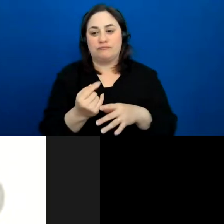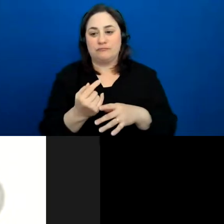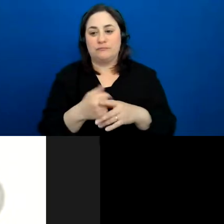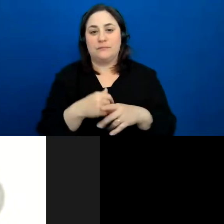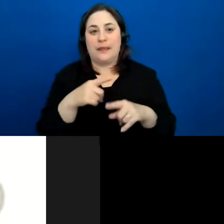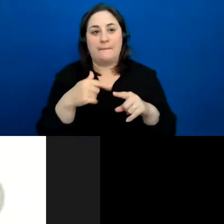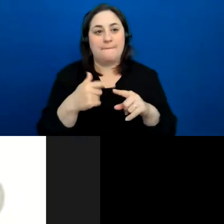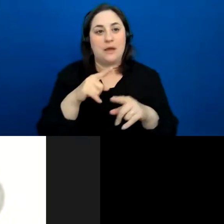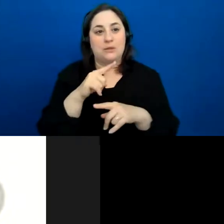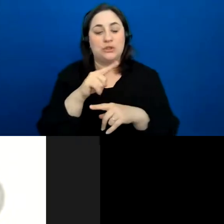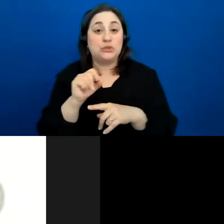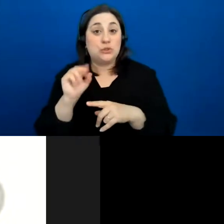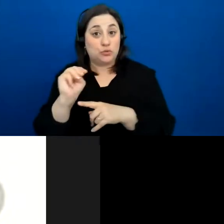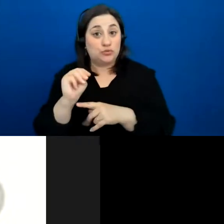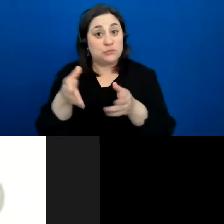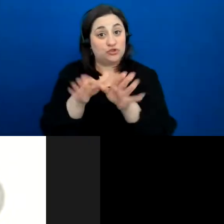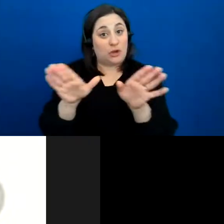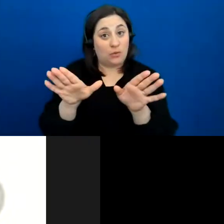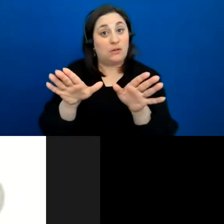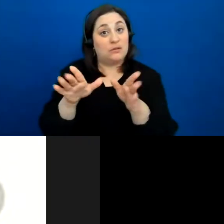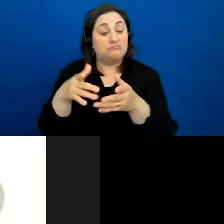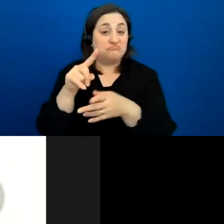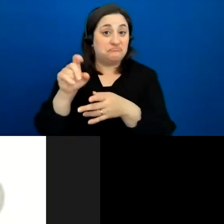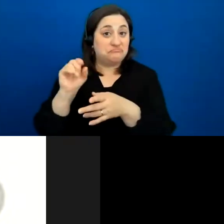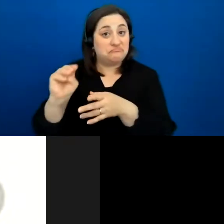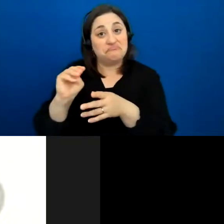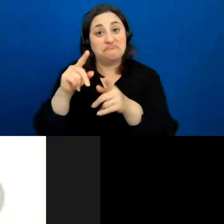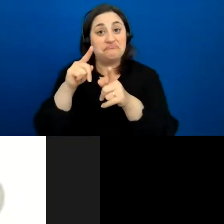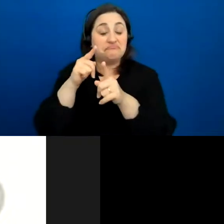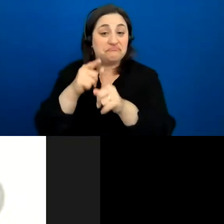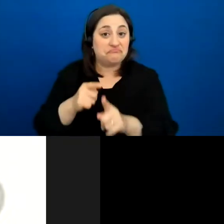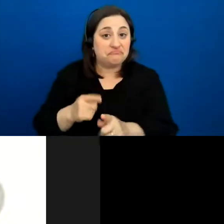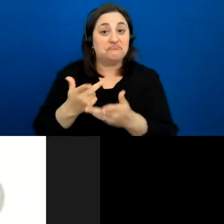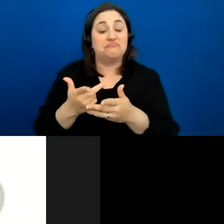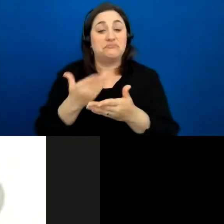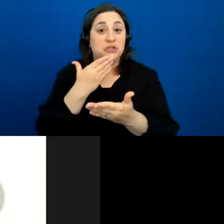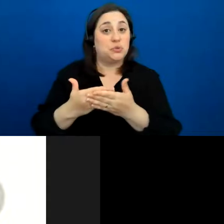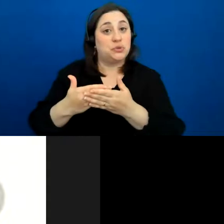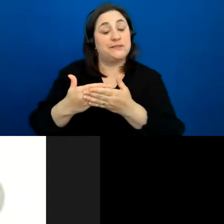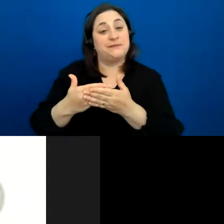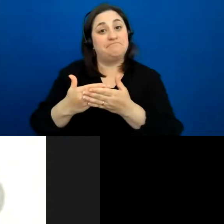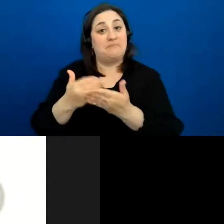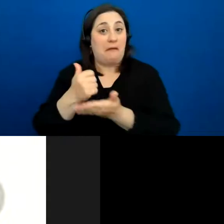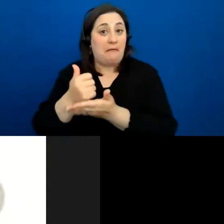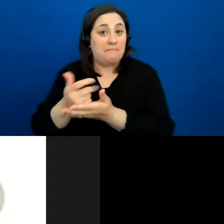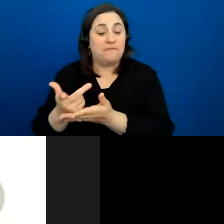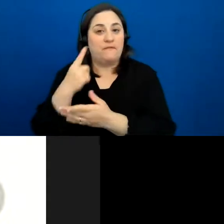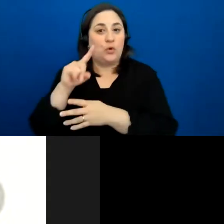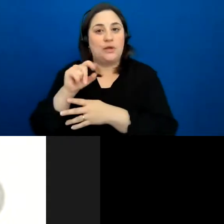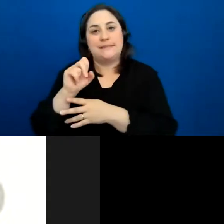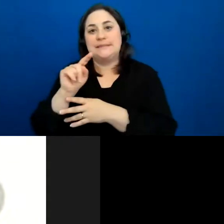Zoom in general, some really good kind of tips for your settings, running meetings if you are